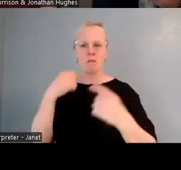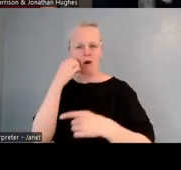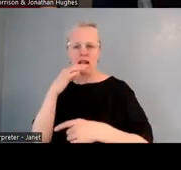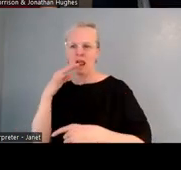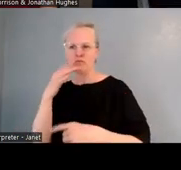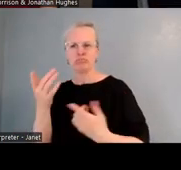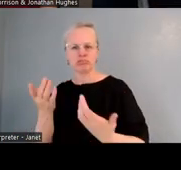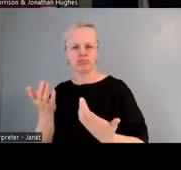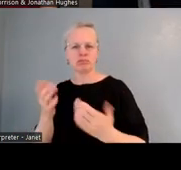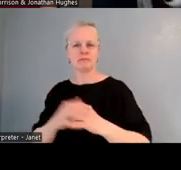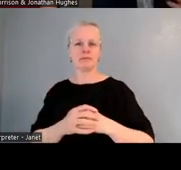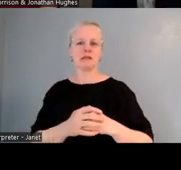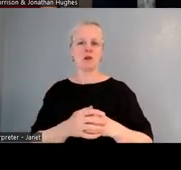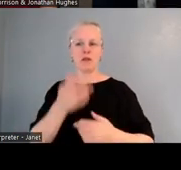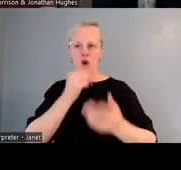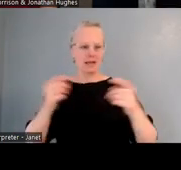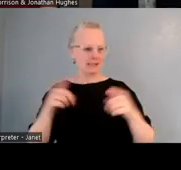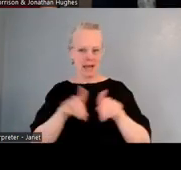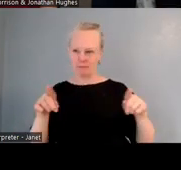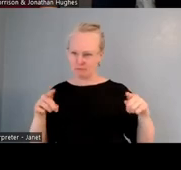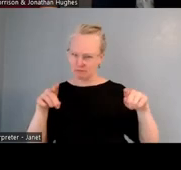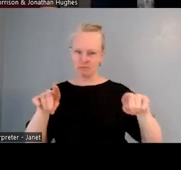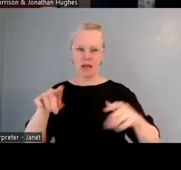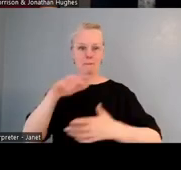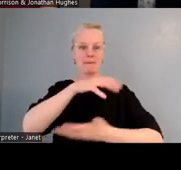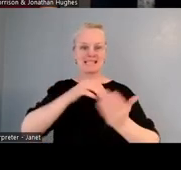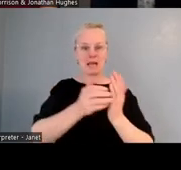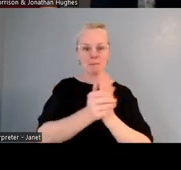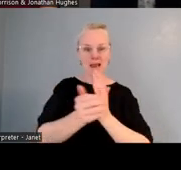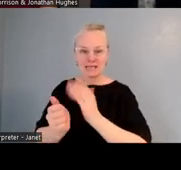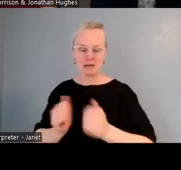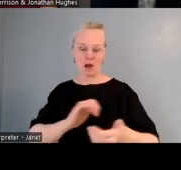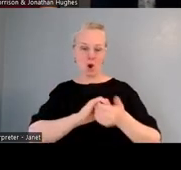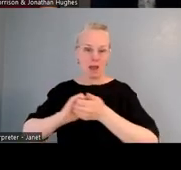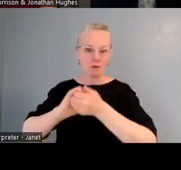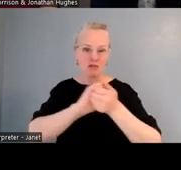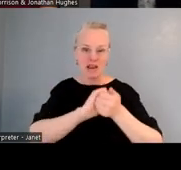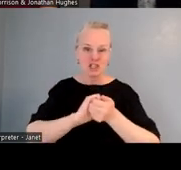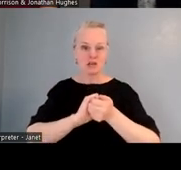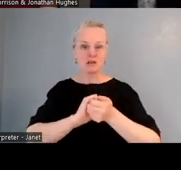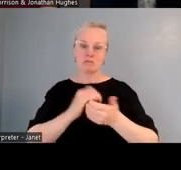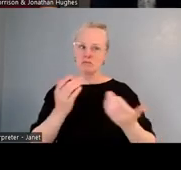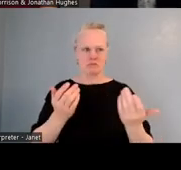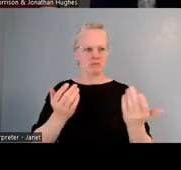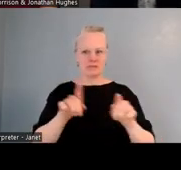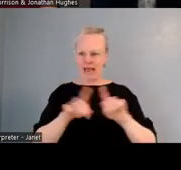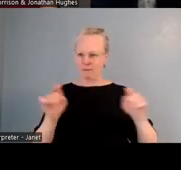They learn through a mixed ability approach. They learn through differentiation, they learn through collaboration. And that was really, really important to us, that everyone learned in the same way,